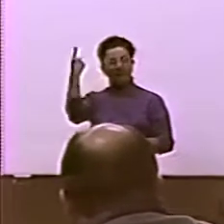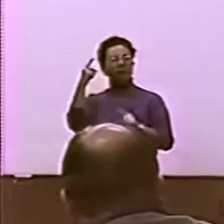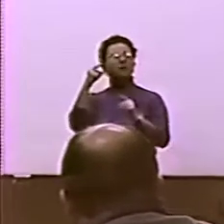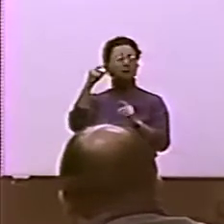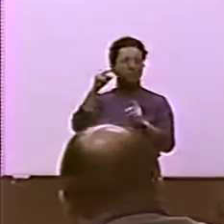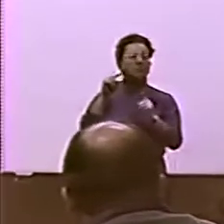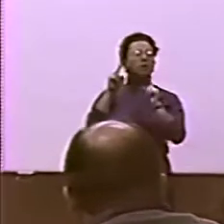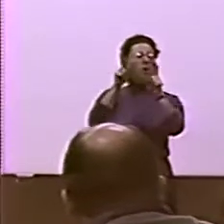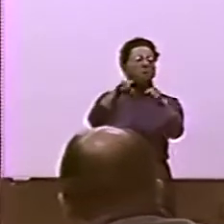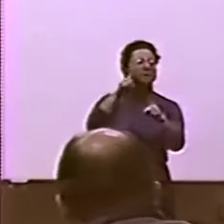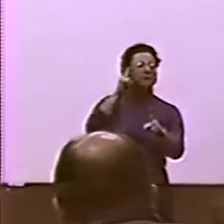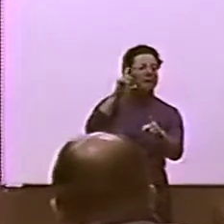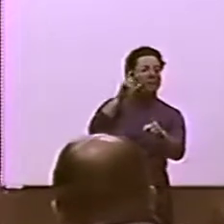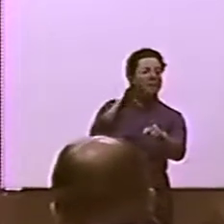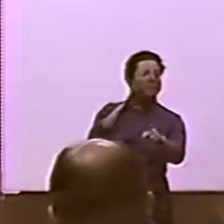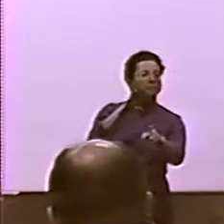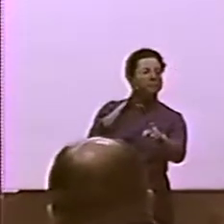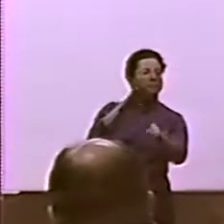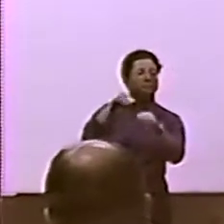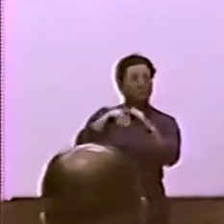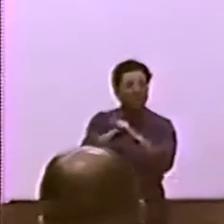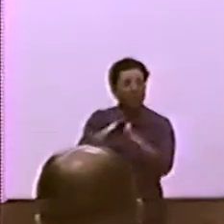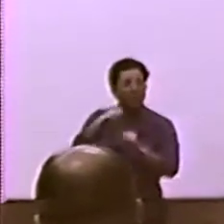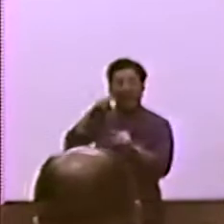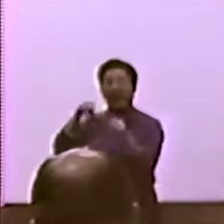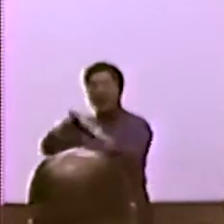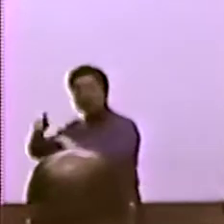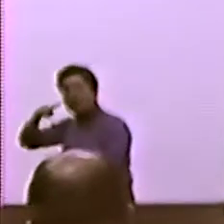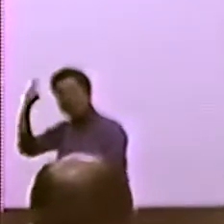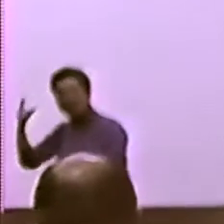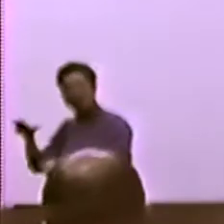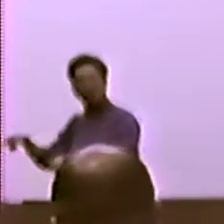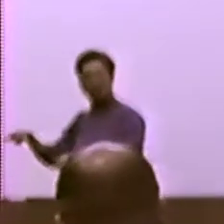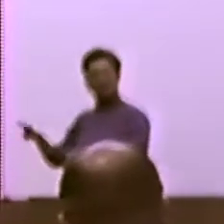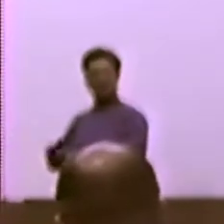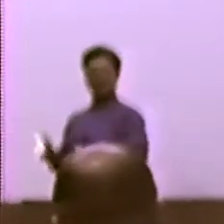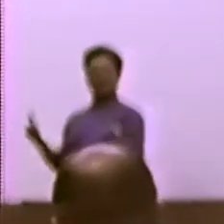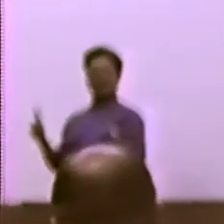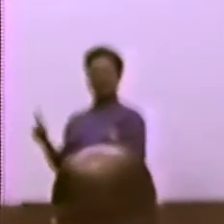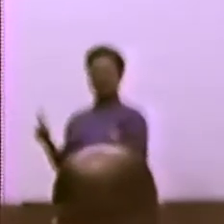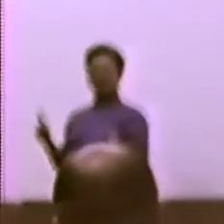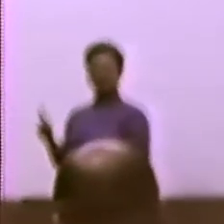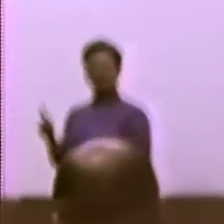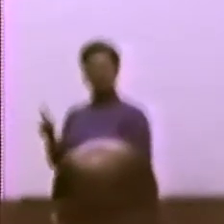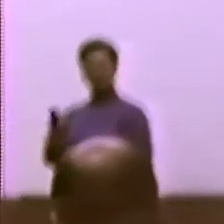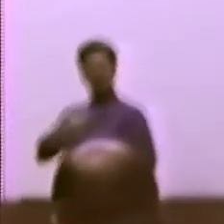YOU KNOW, IF A HEARING PERSON COMES UP, A DEAF PERSON--THEY'RE GONNA SIGN A LOT MORE ENGLISH